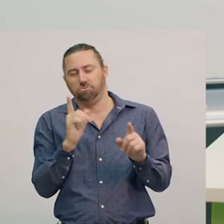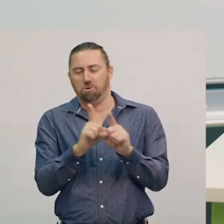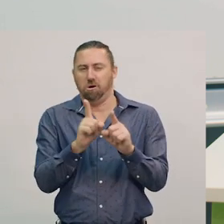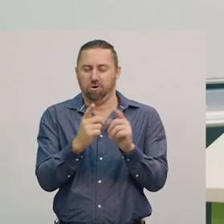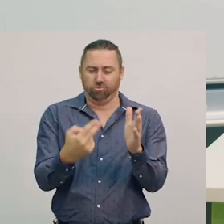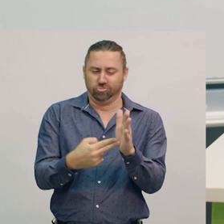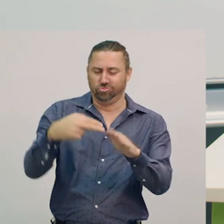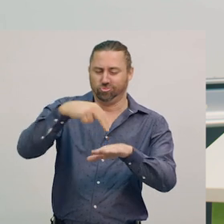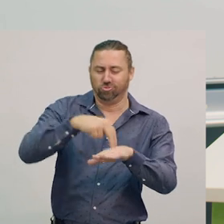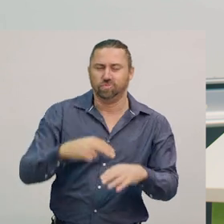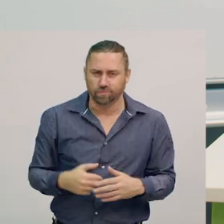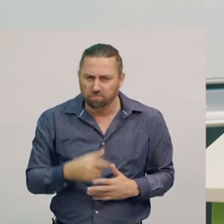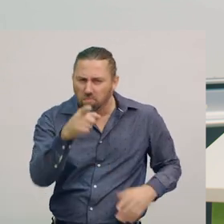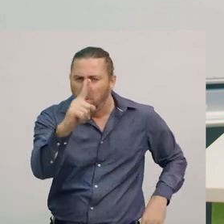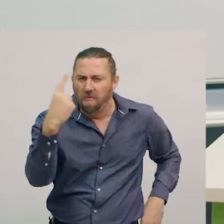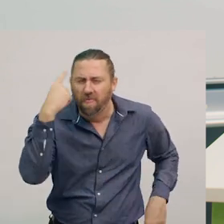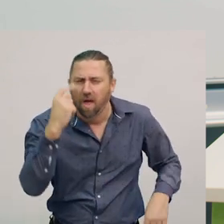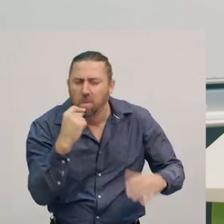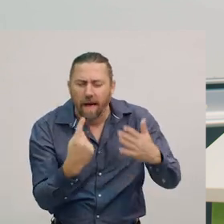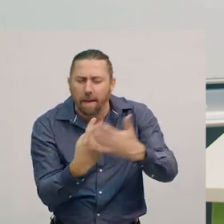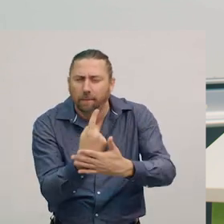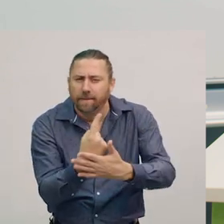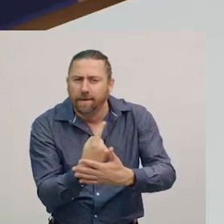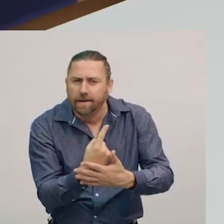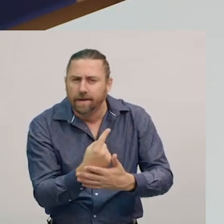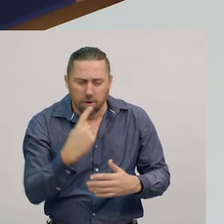What do you predict will happen when I heat the butter? Let’s have a look.